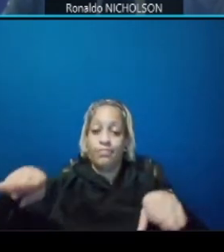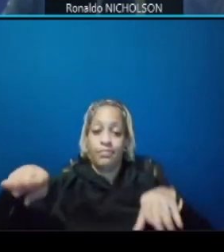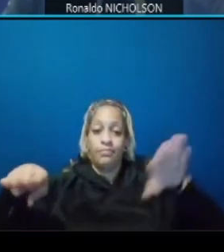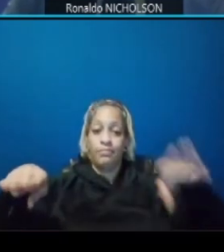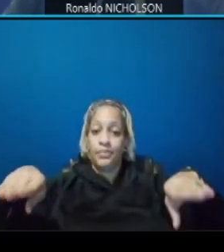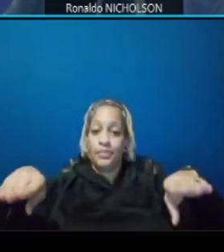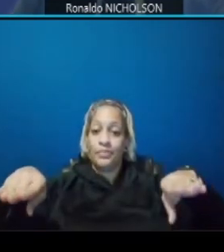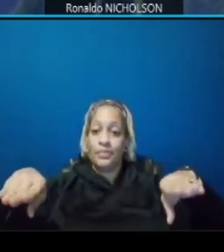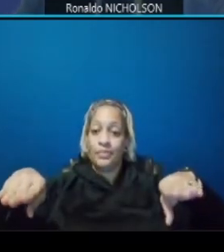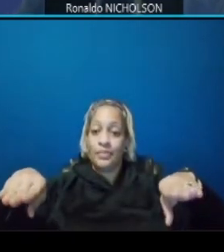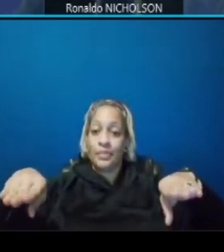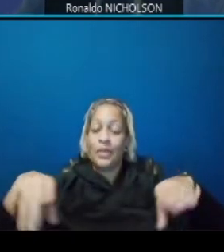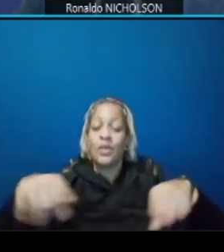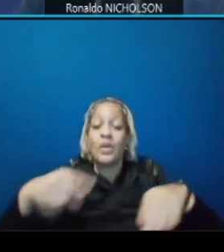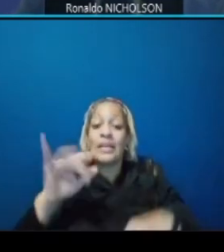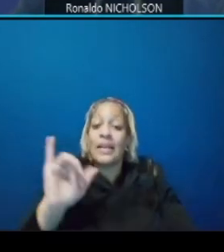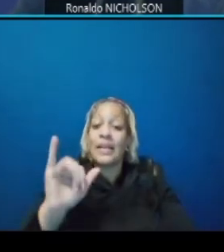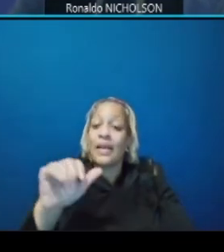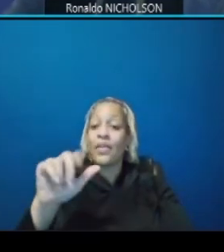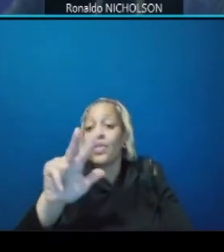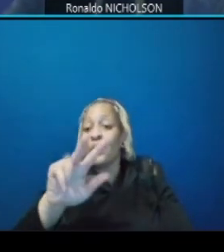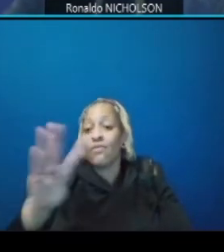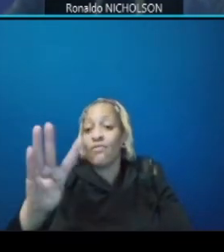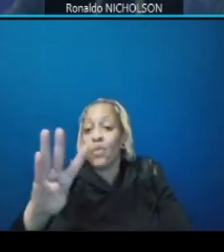as shown on 34th street where